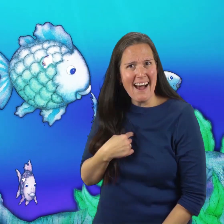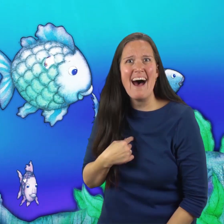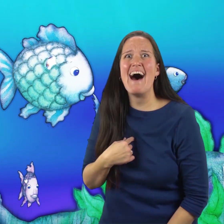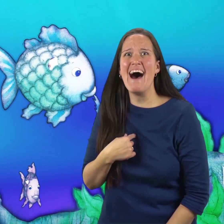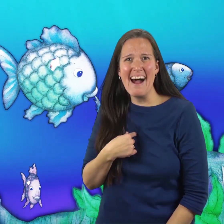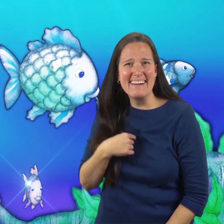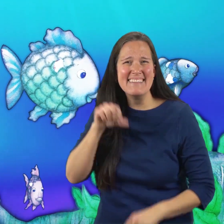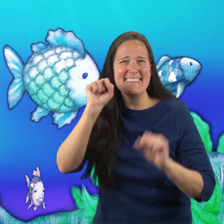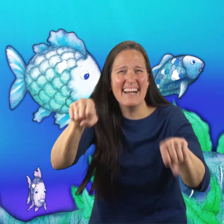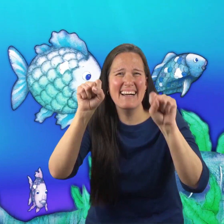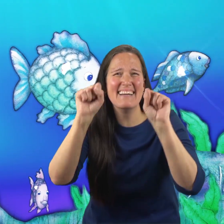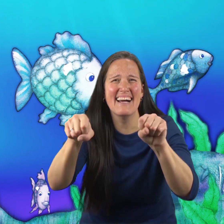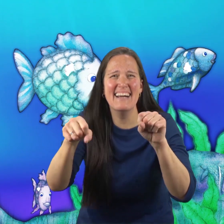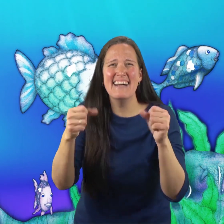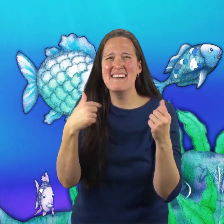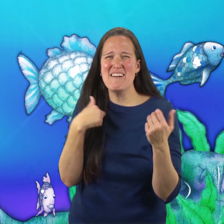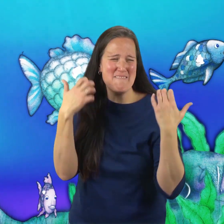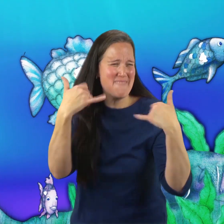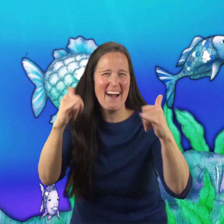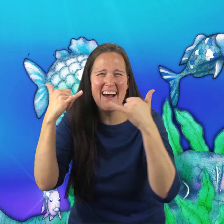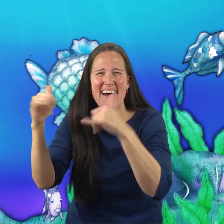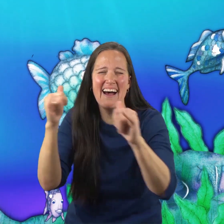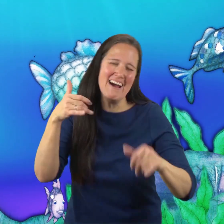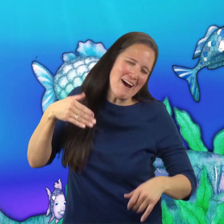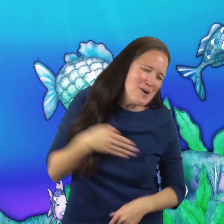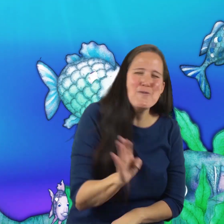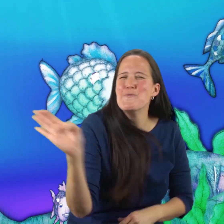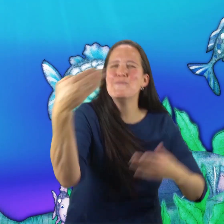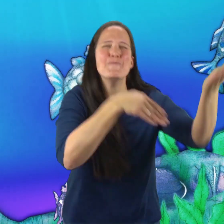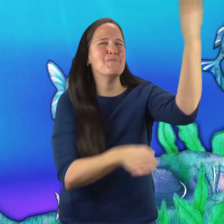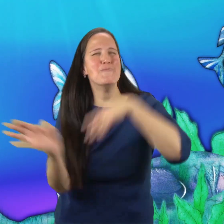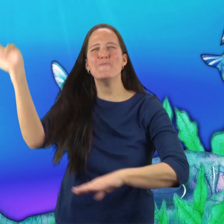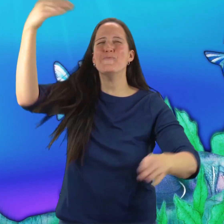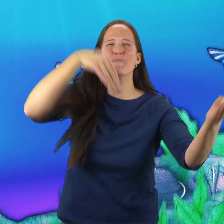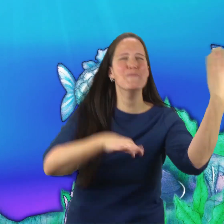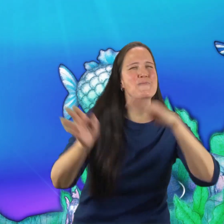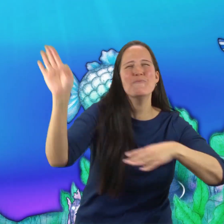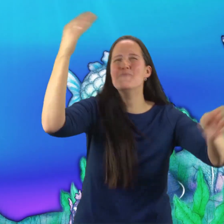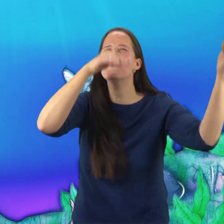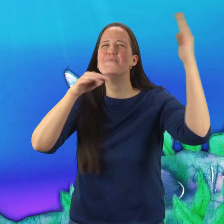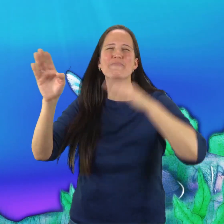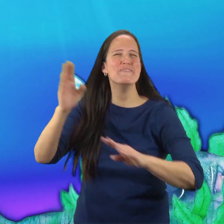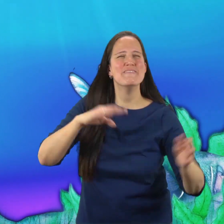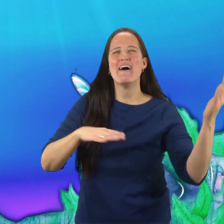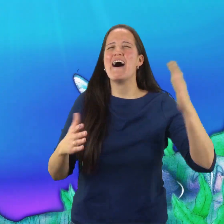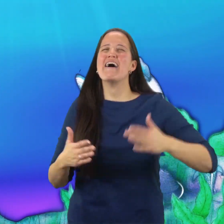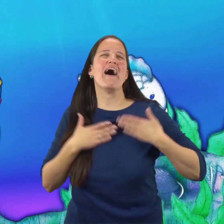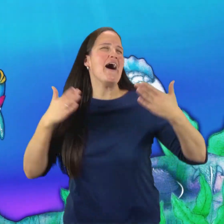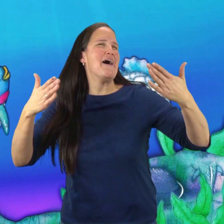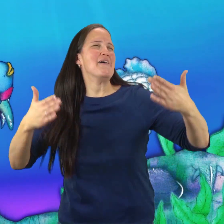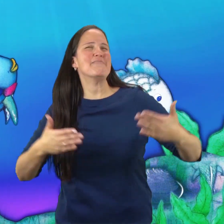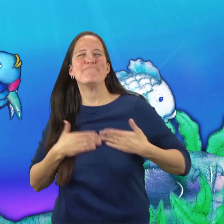“Here I come,” said the Rainbow Fish and, happy as a splash, he swam off to join his friends.